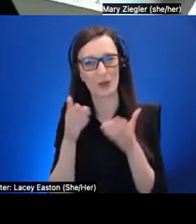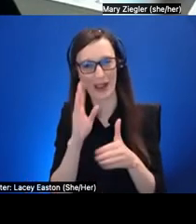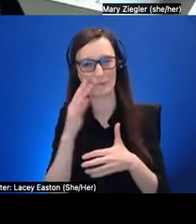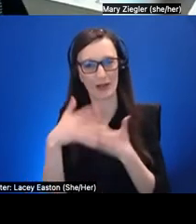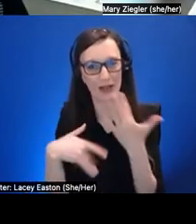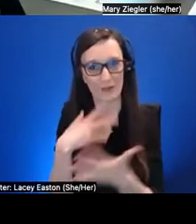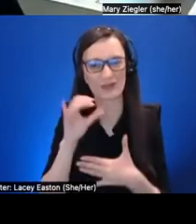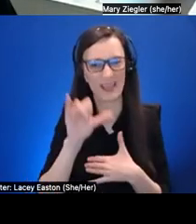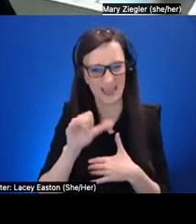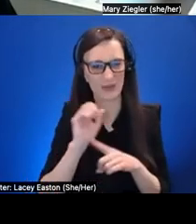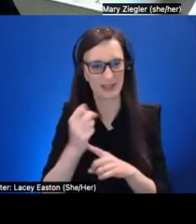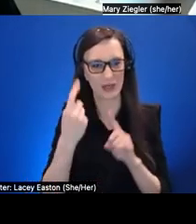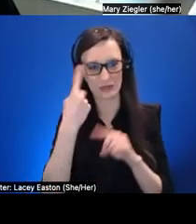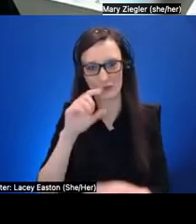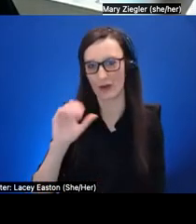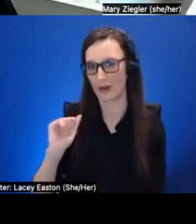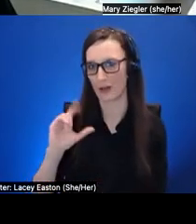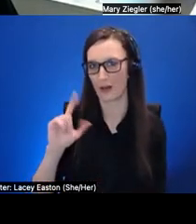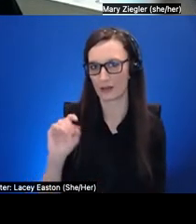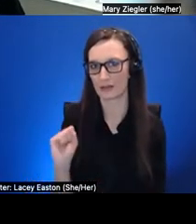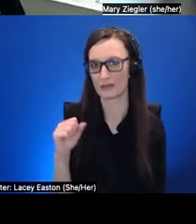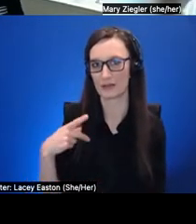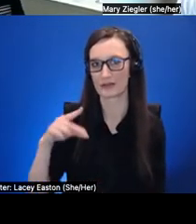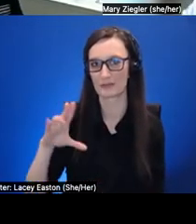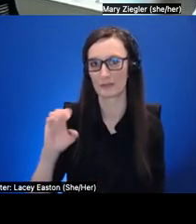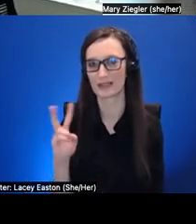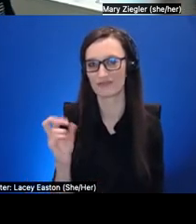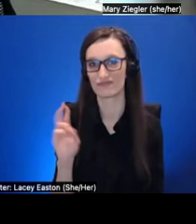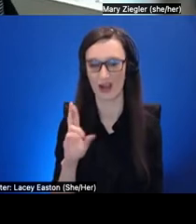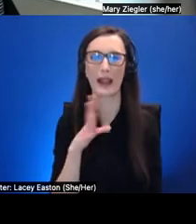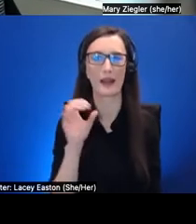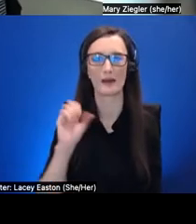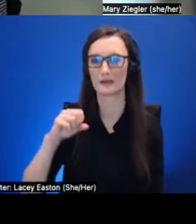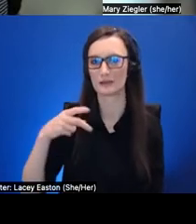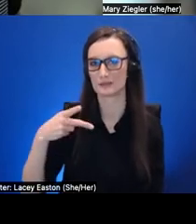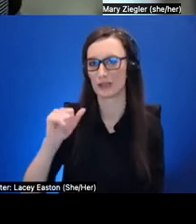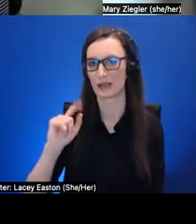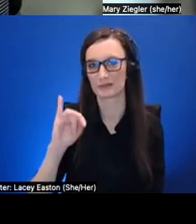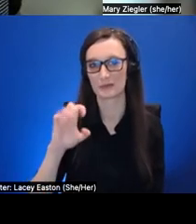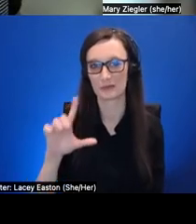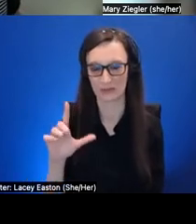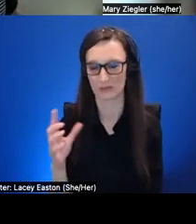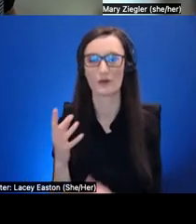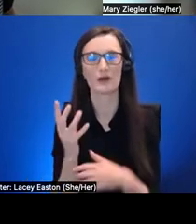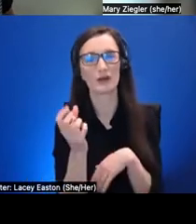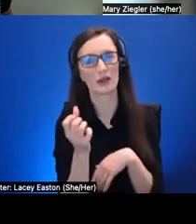as well as for uh spatial as you mentioned jeremy so just um yeah in fact i was giving a lecture